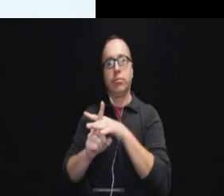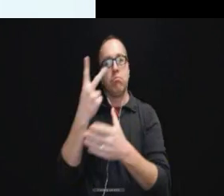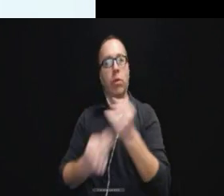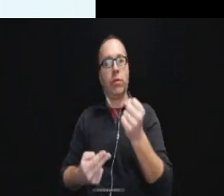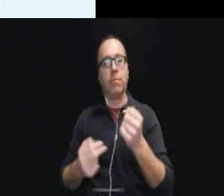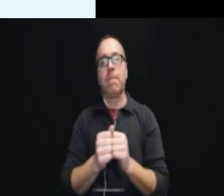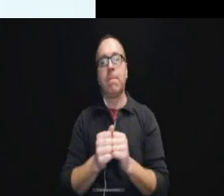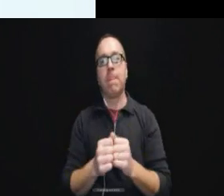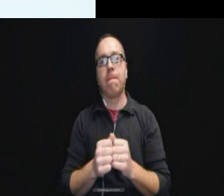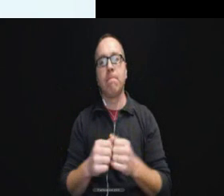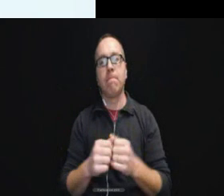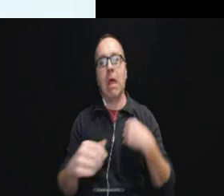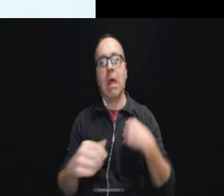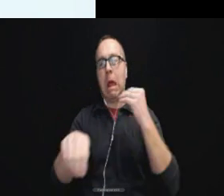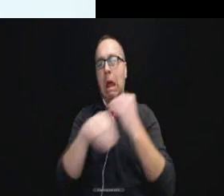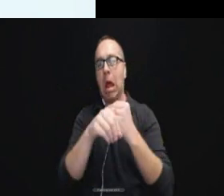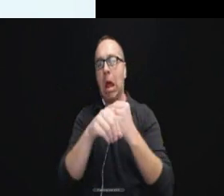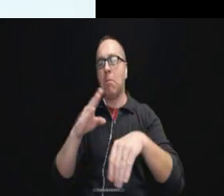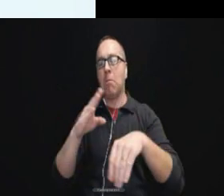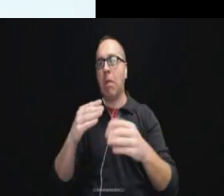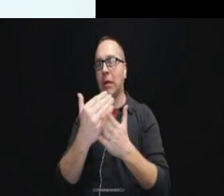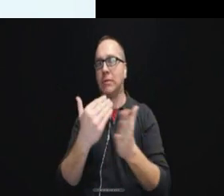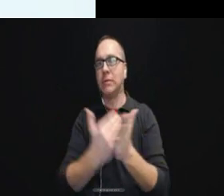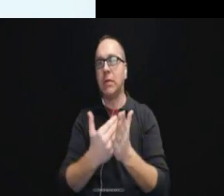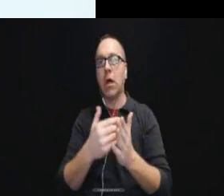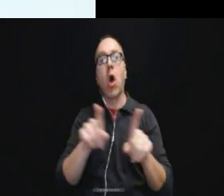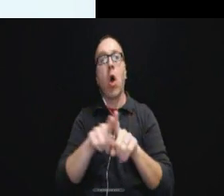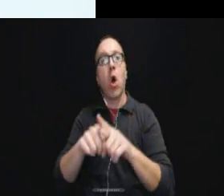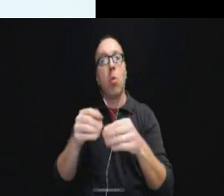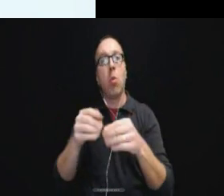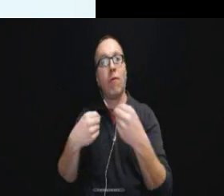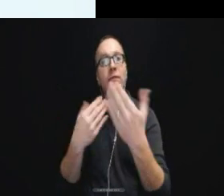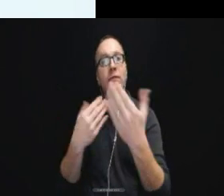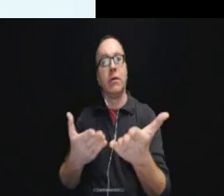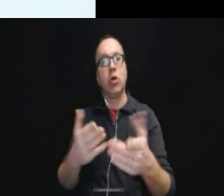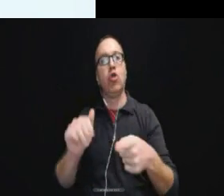I'm going to add in a bonus lesson here and that is also to provide training.